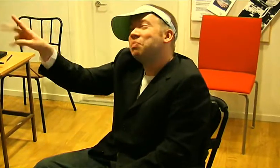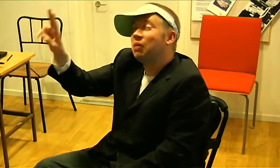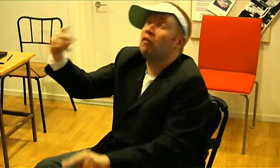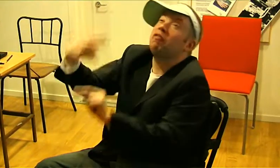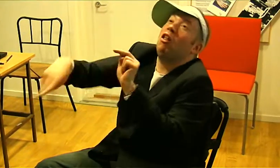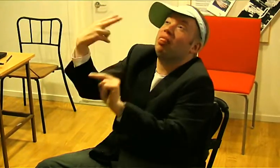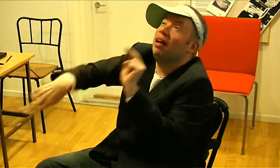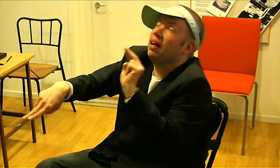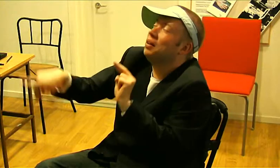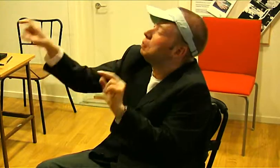You are denying it.